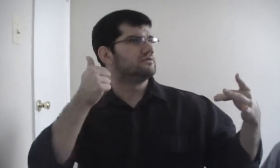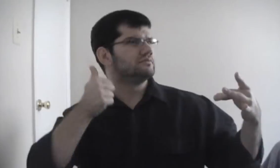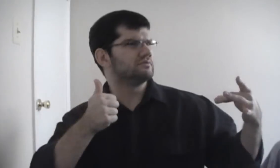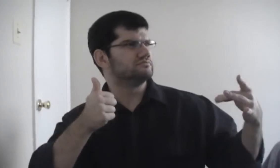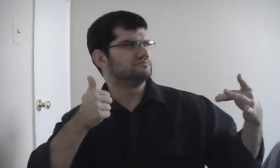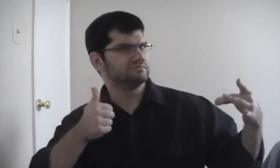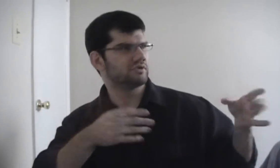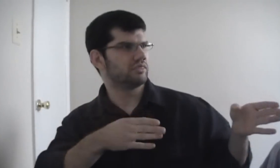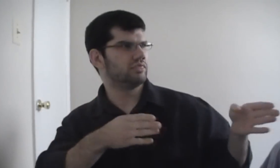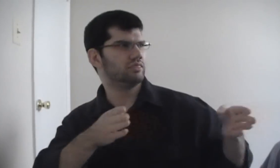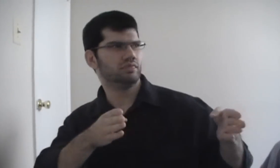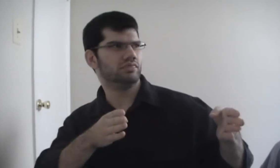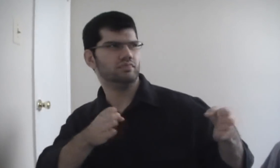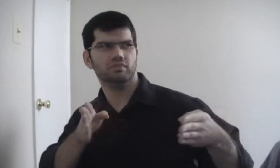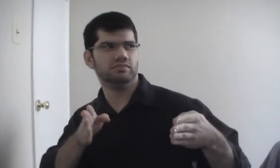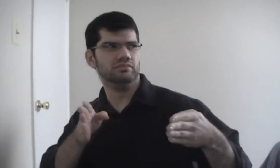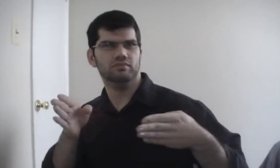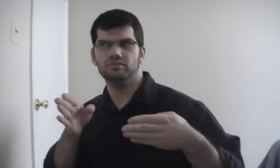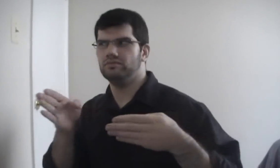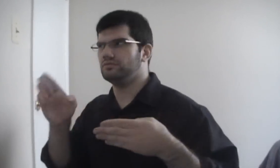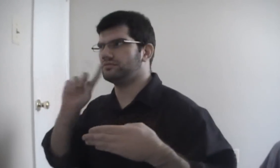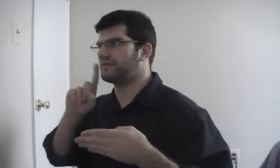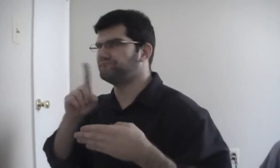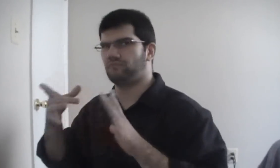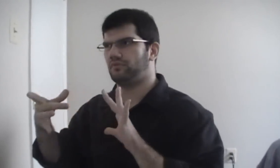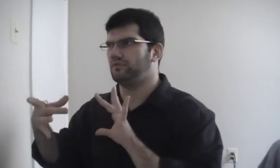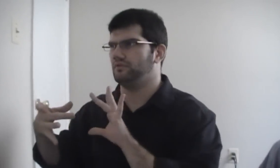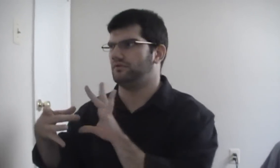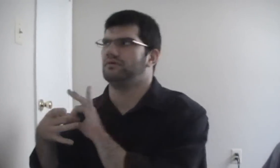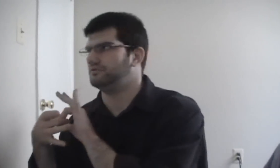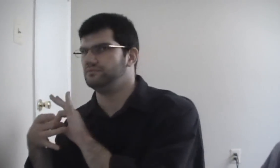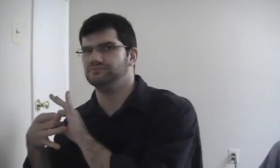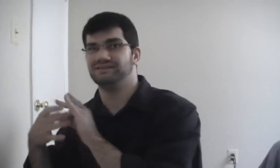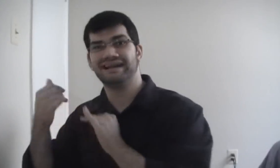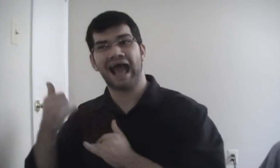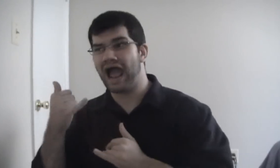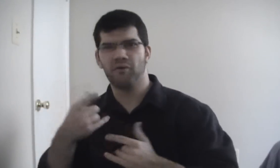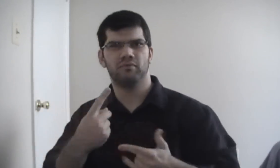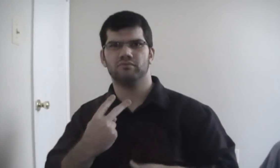But as she began to lose her hearing, she started to develop a connection with the Deaf world as well.